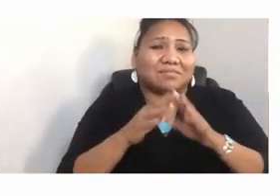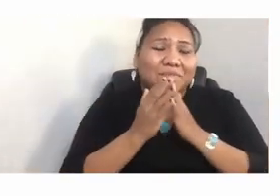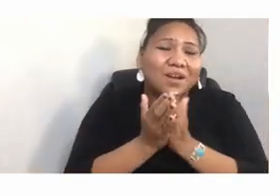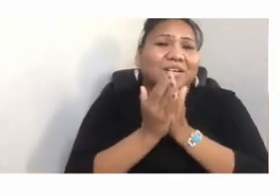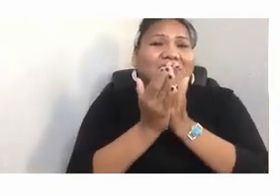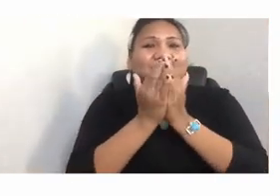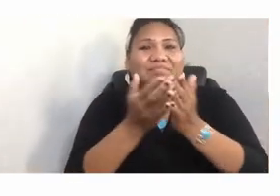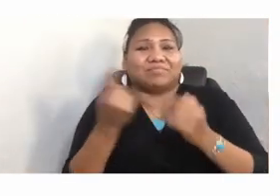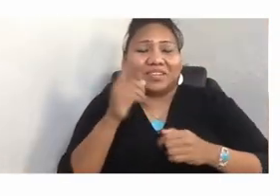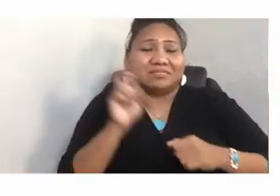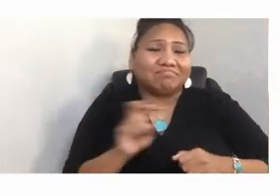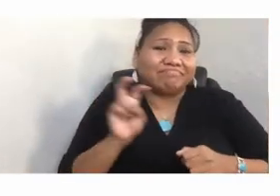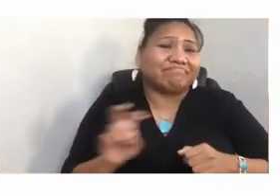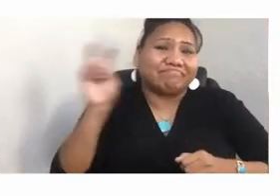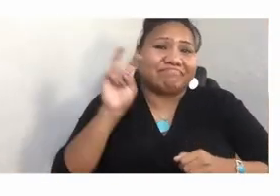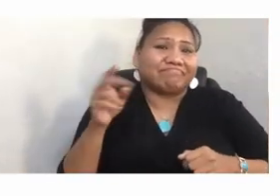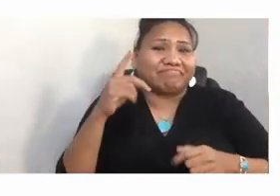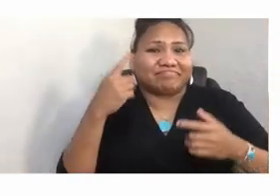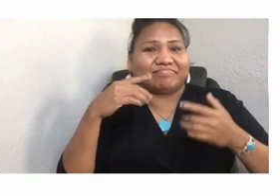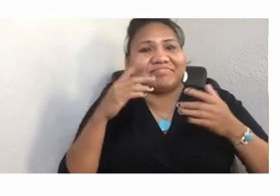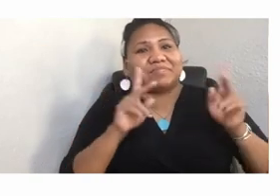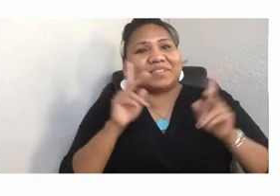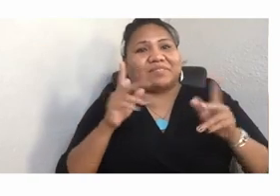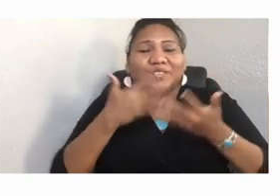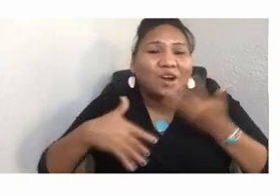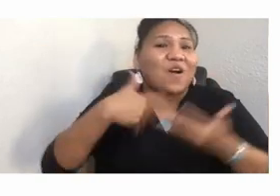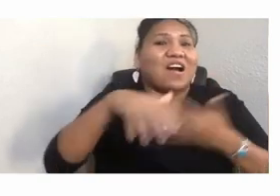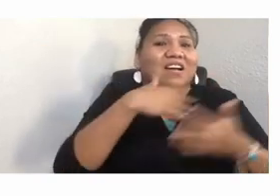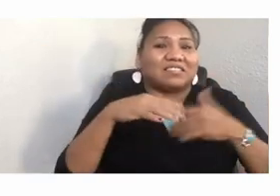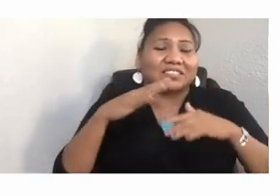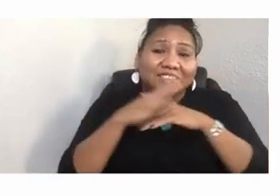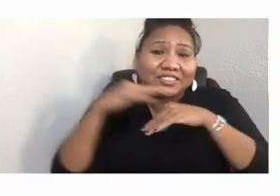And all the people around me, Native and non-native, are speaking different indigenous languages.